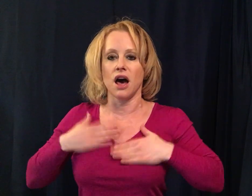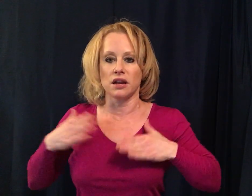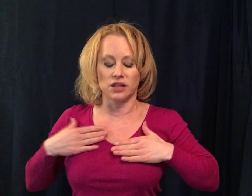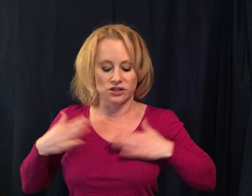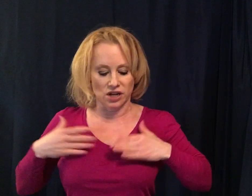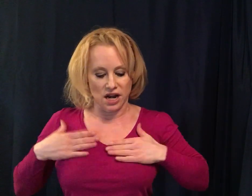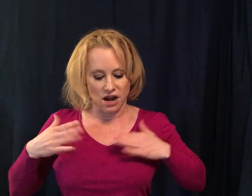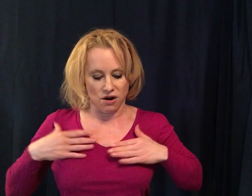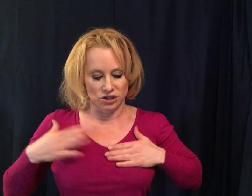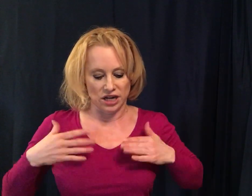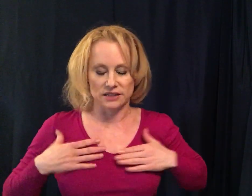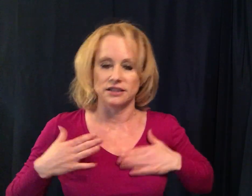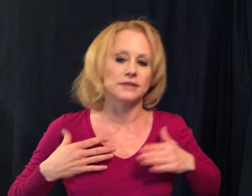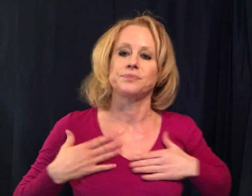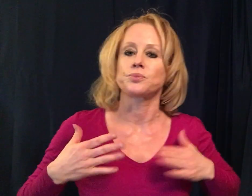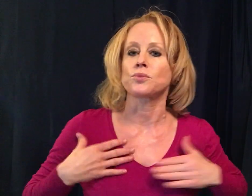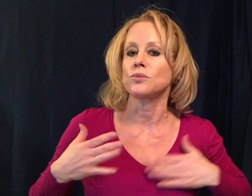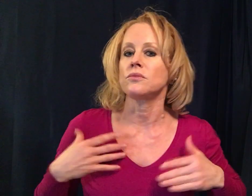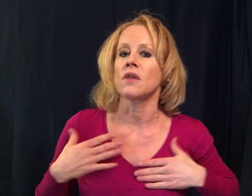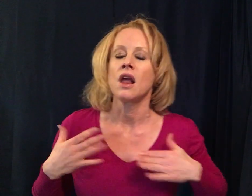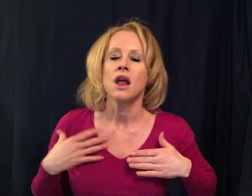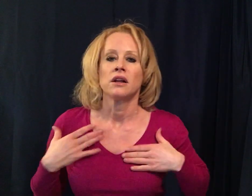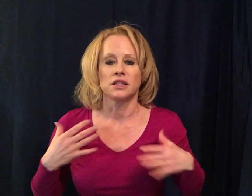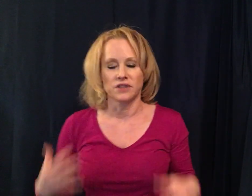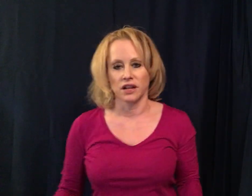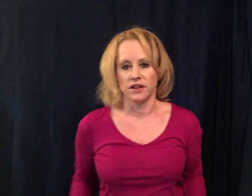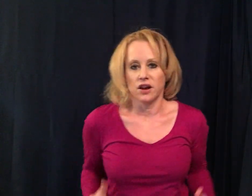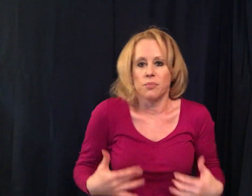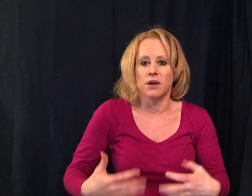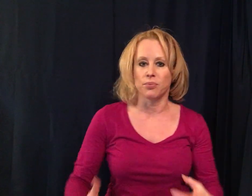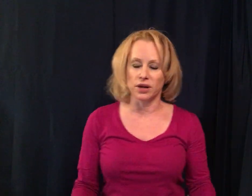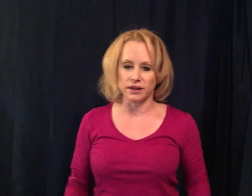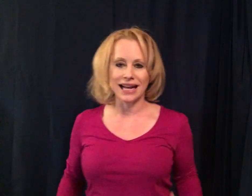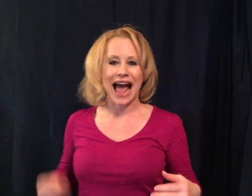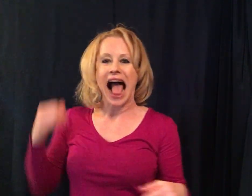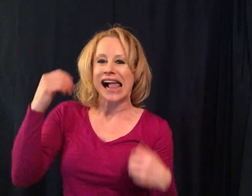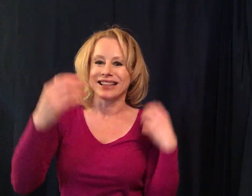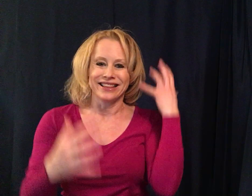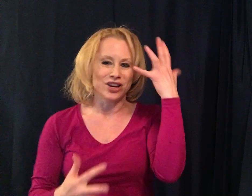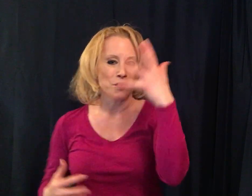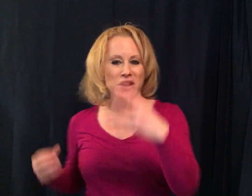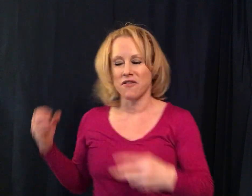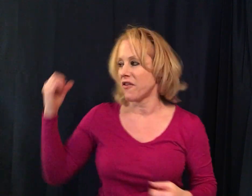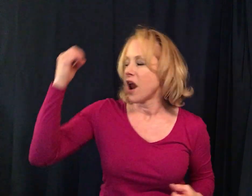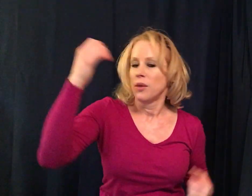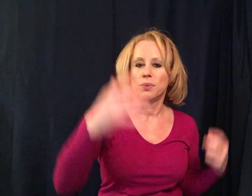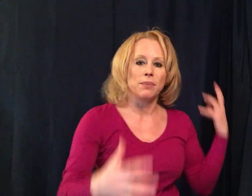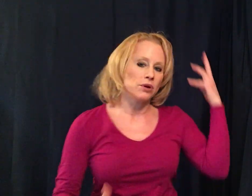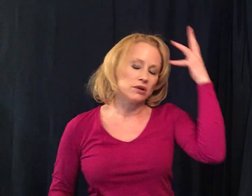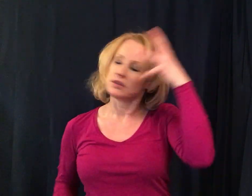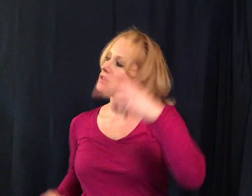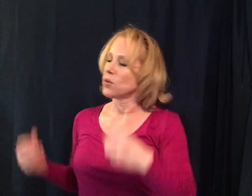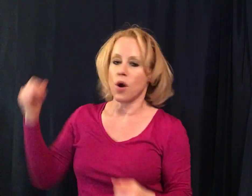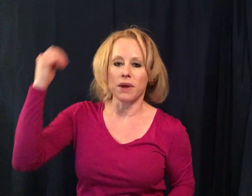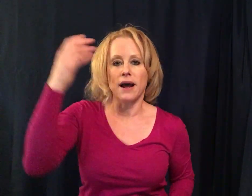of tension in our chests so you've got a little bit of breathing a little bit of bubble warming